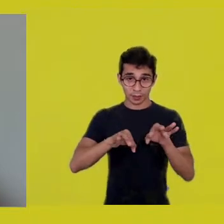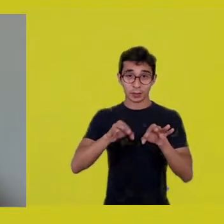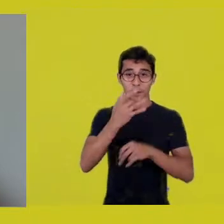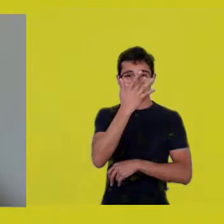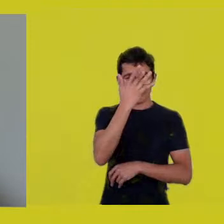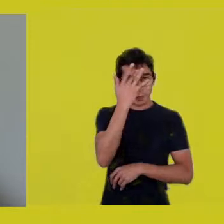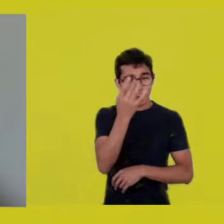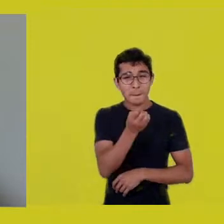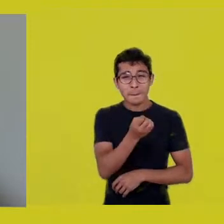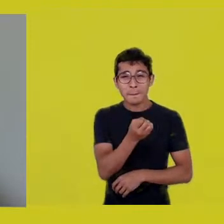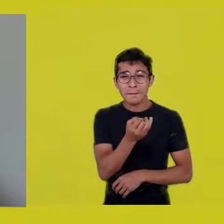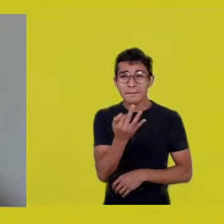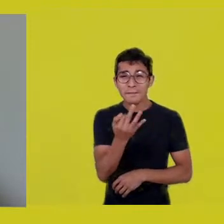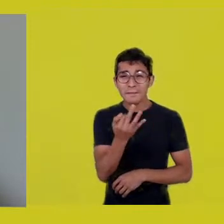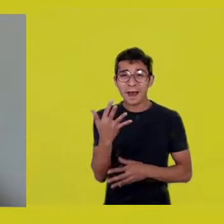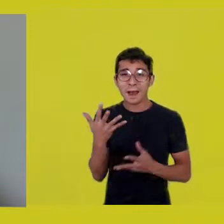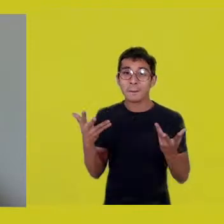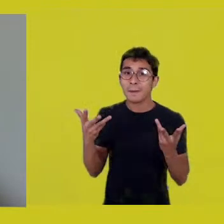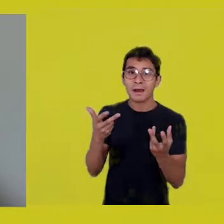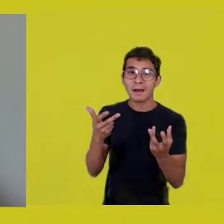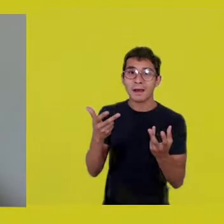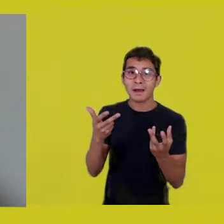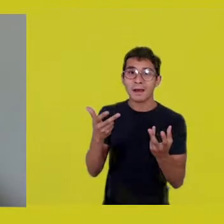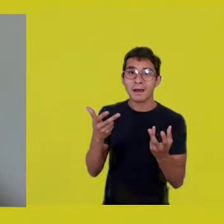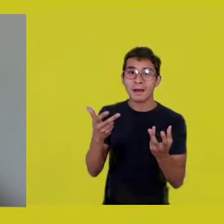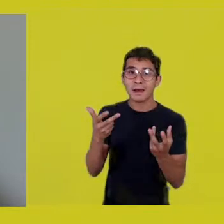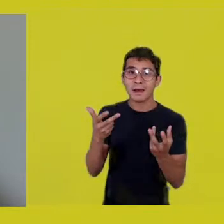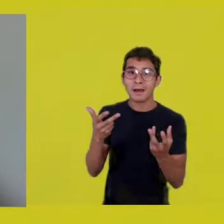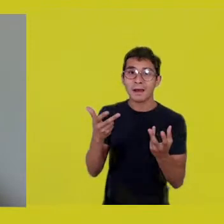these conversations, Opening the Yards,